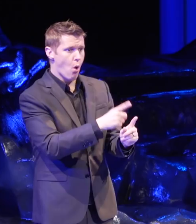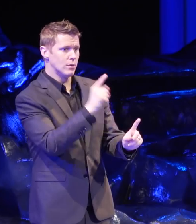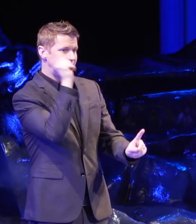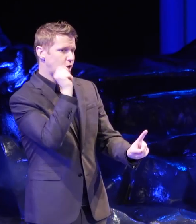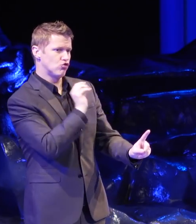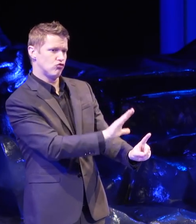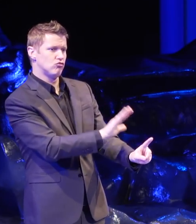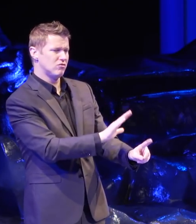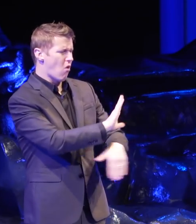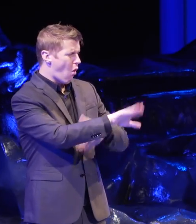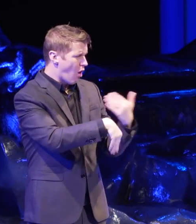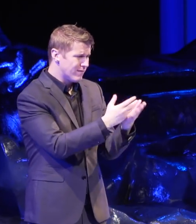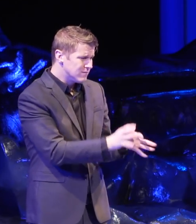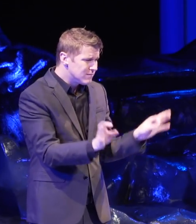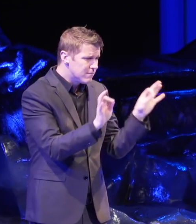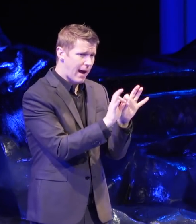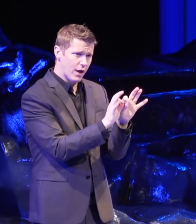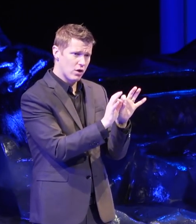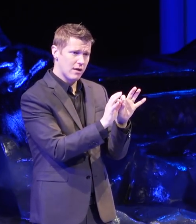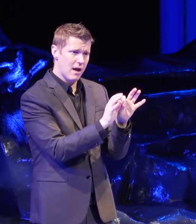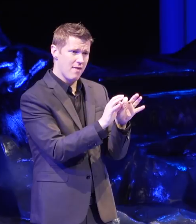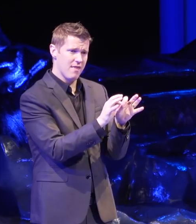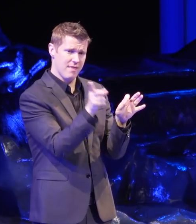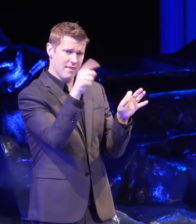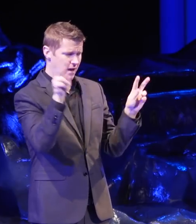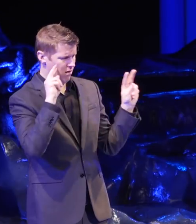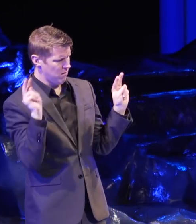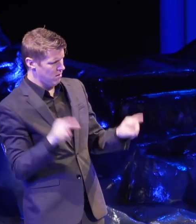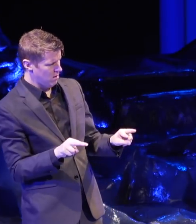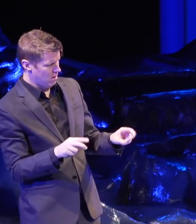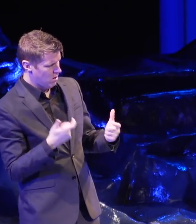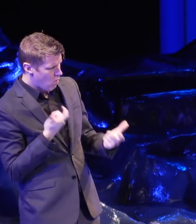All this mattered in how much teenagers watched and connected with the show.